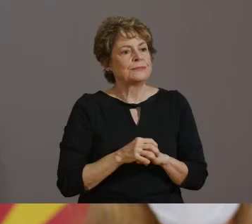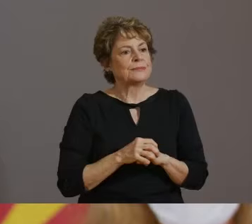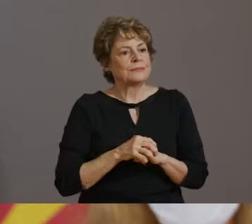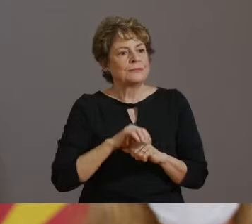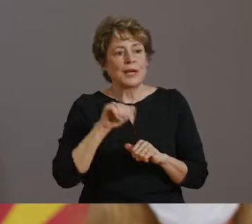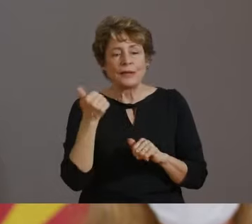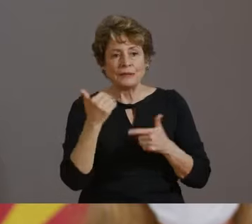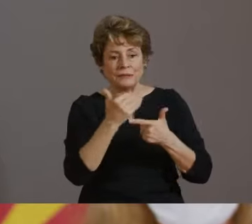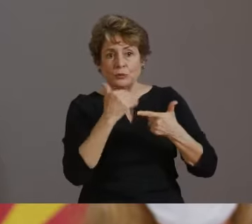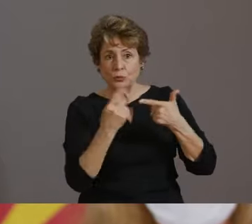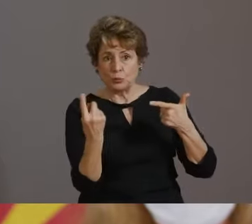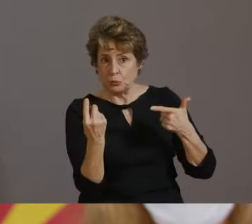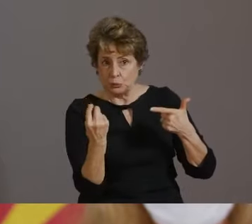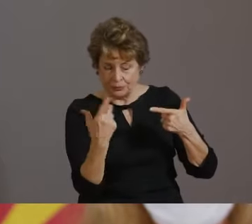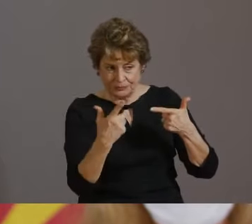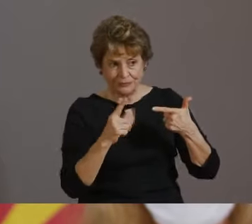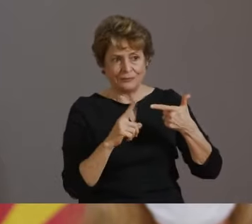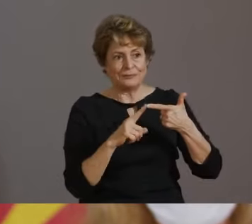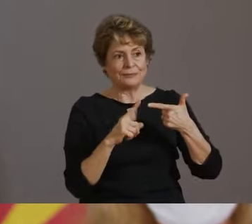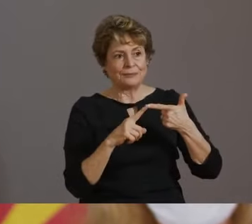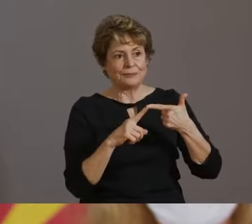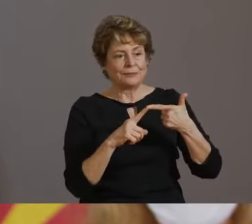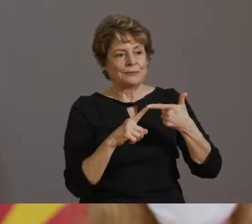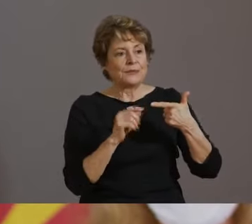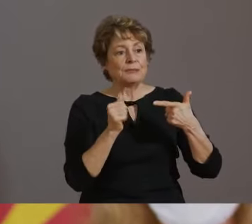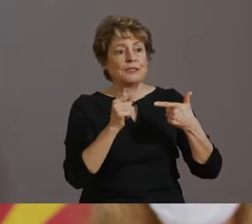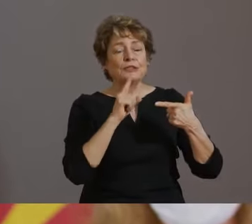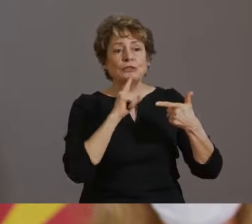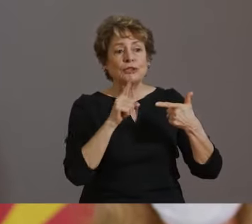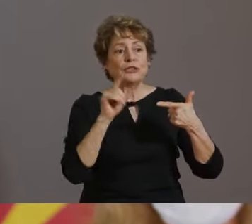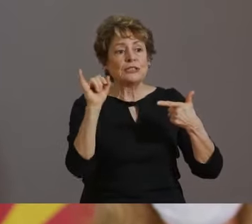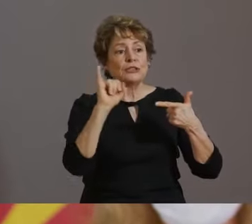AGENCY, AHCCCS, TO GET THEIR FLU SHOT.